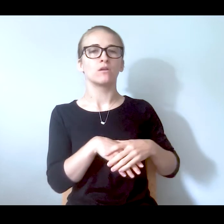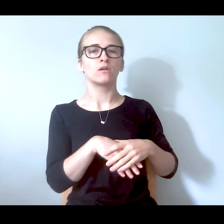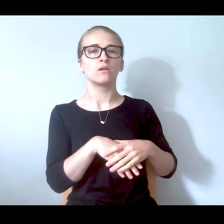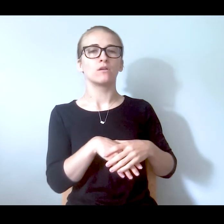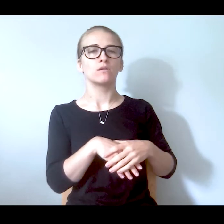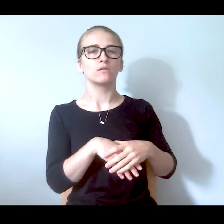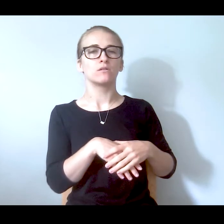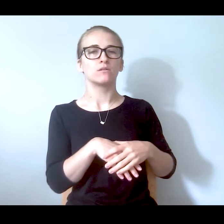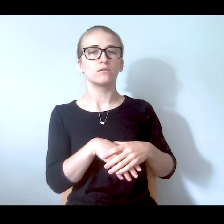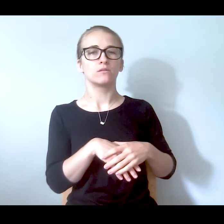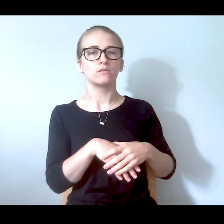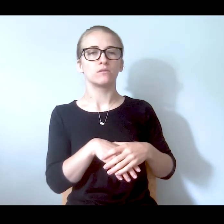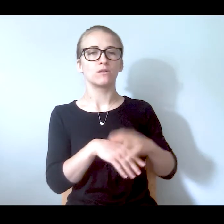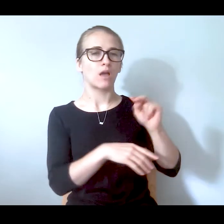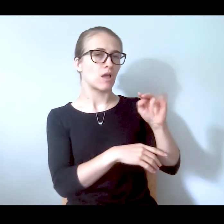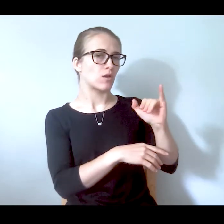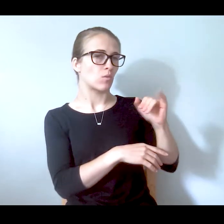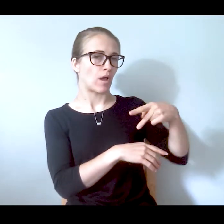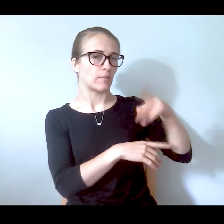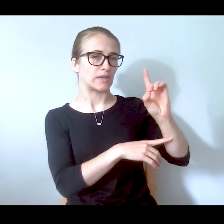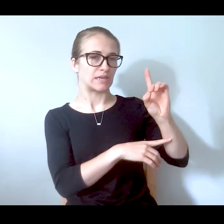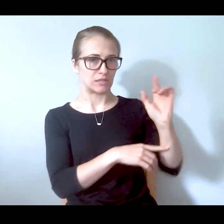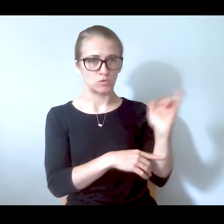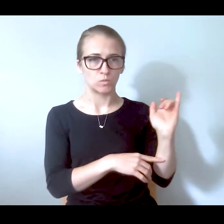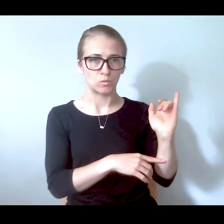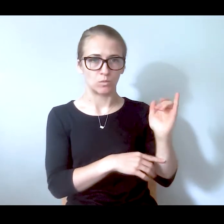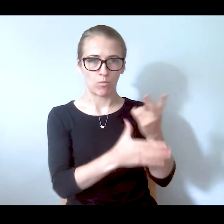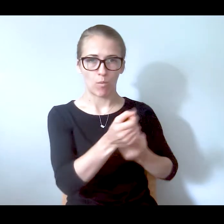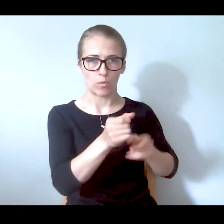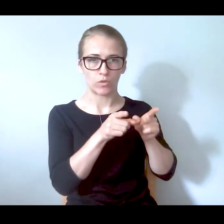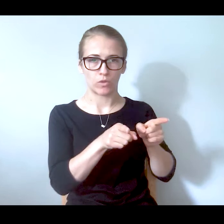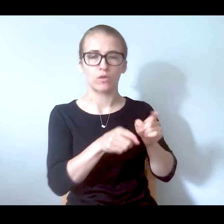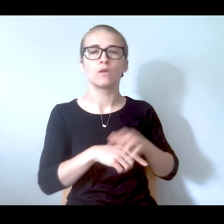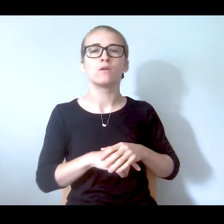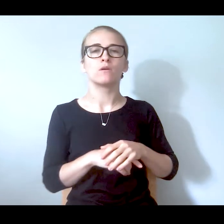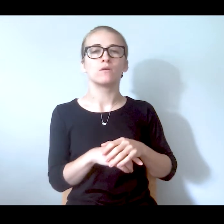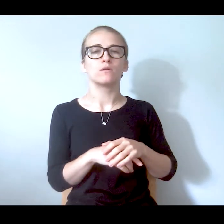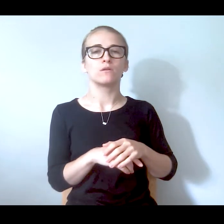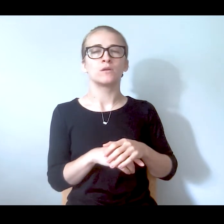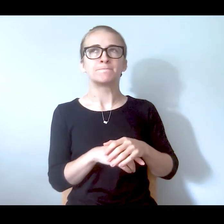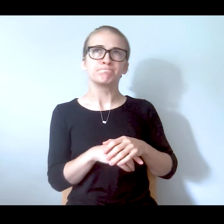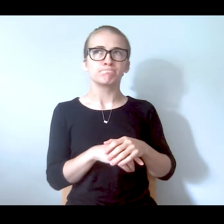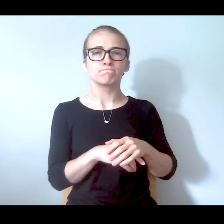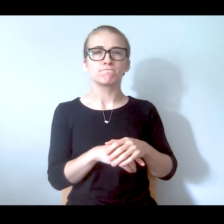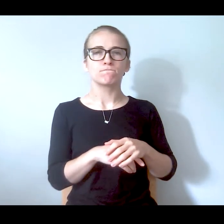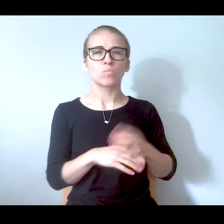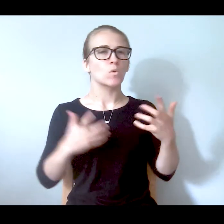the NYPD as well to not want to risk something